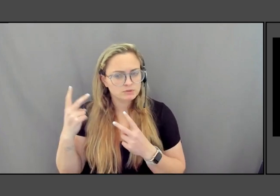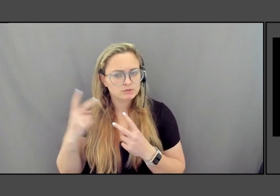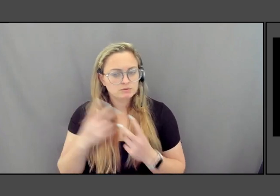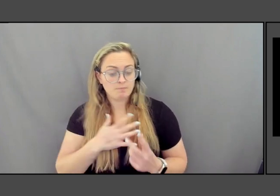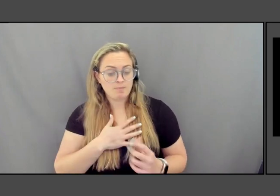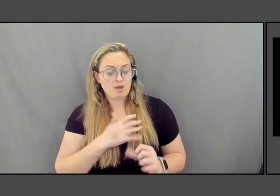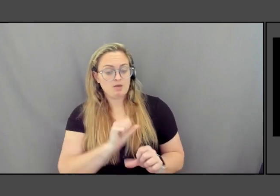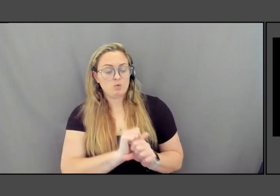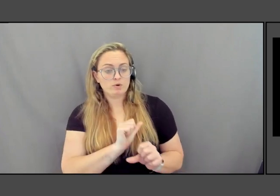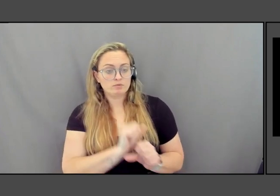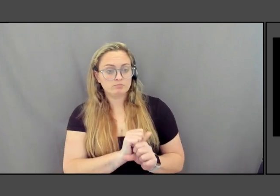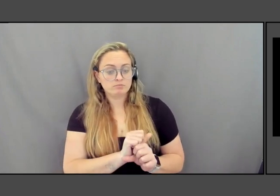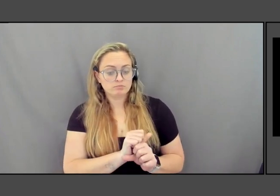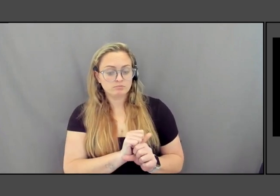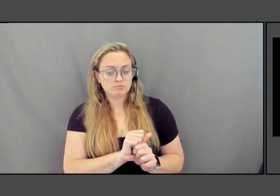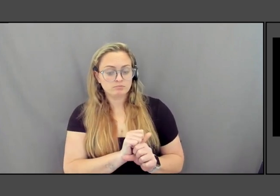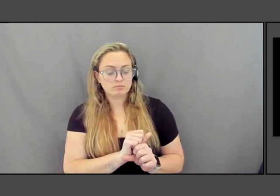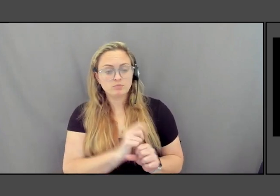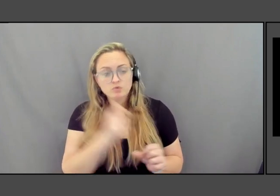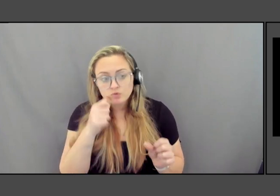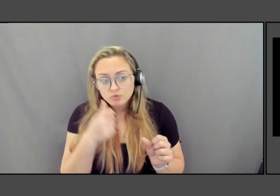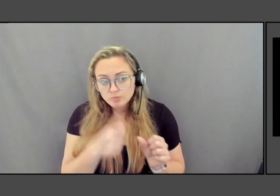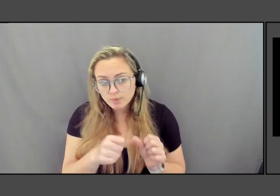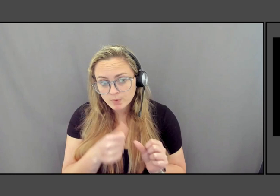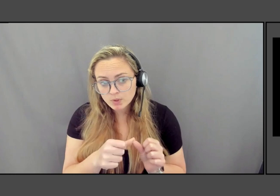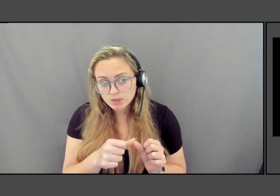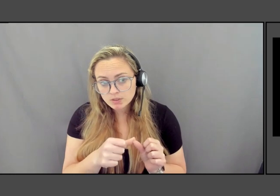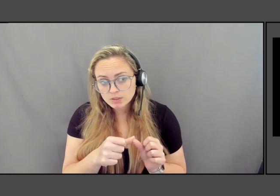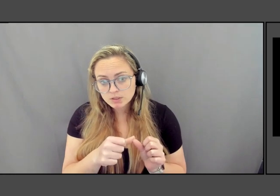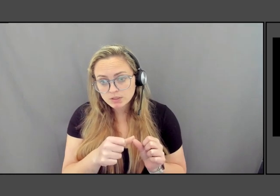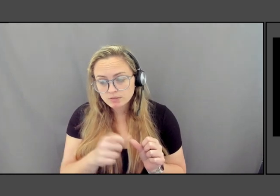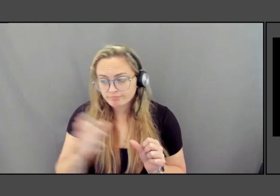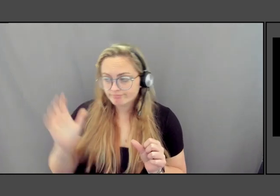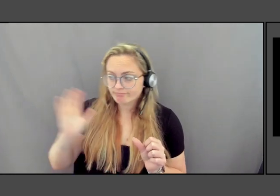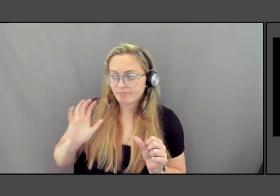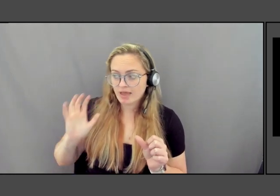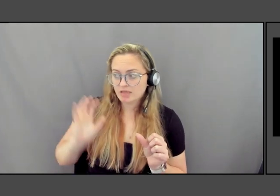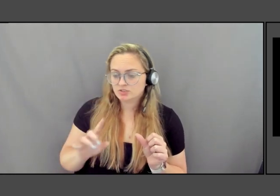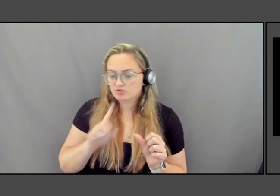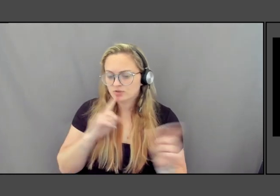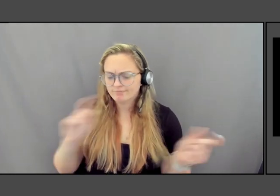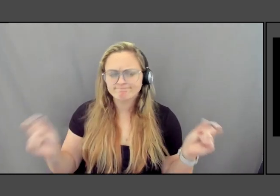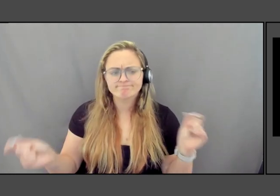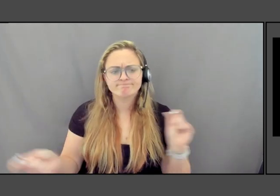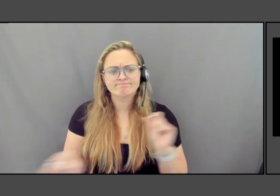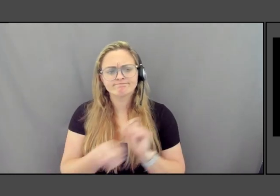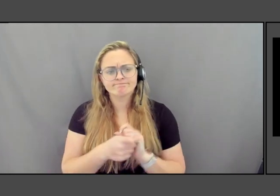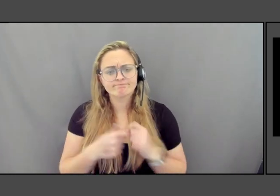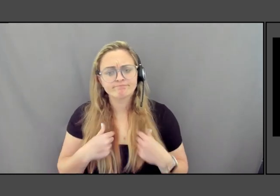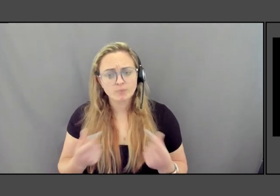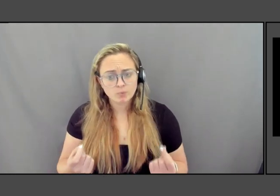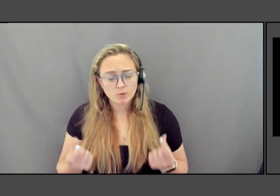in remembrance and in the past has really evolved. And what I'm doing with what is missing talks